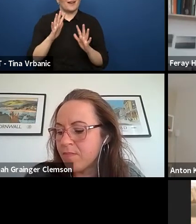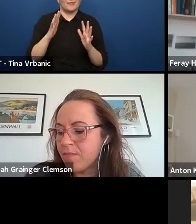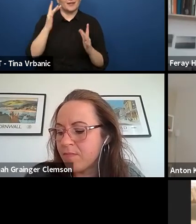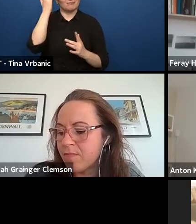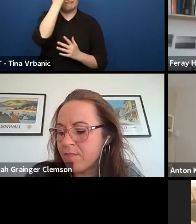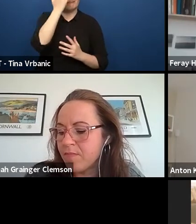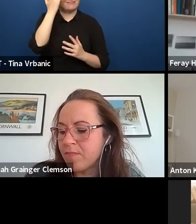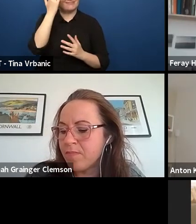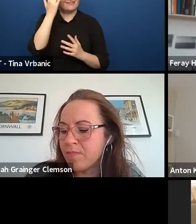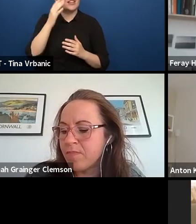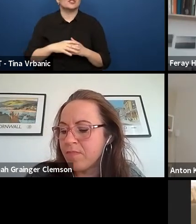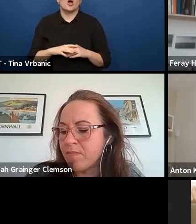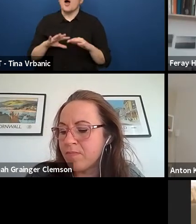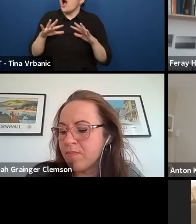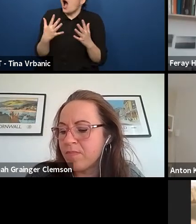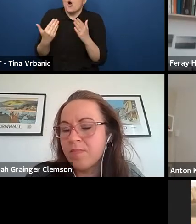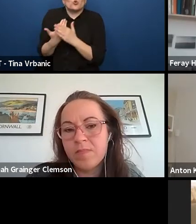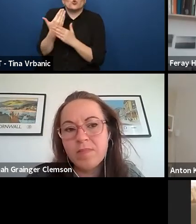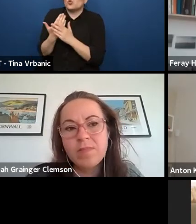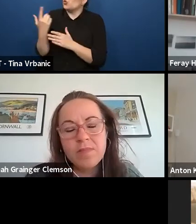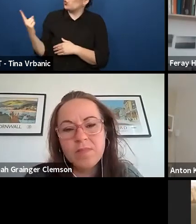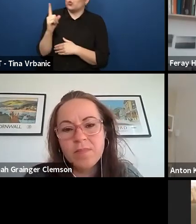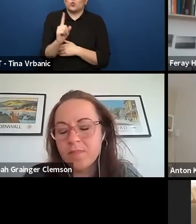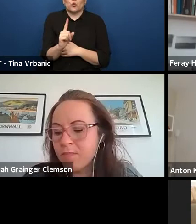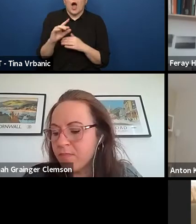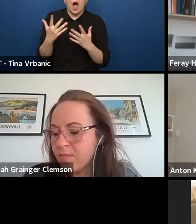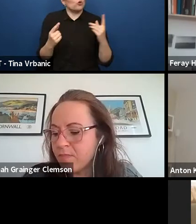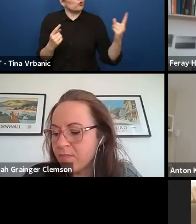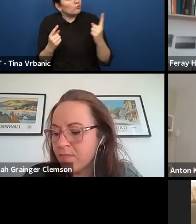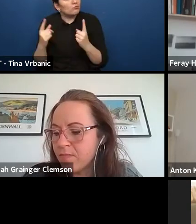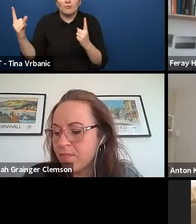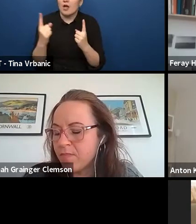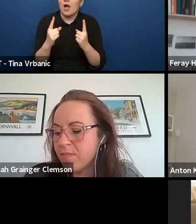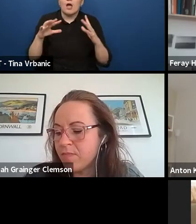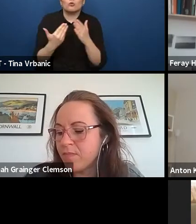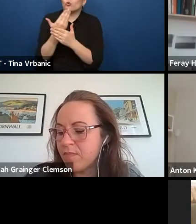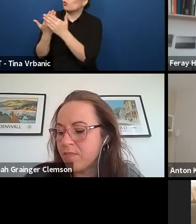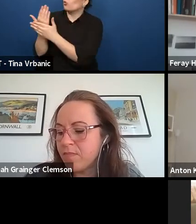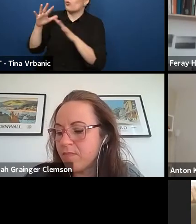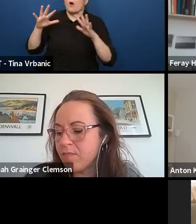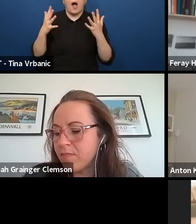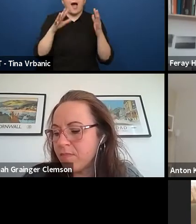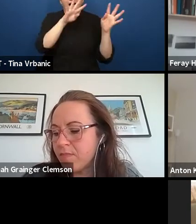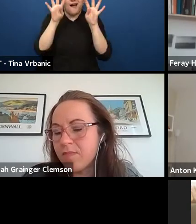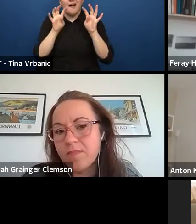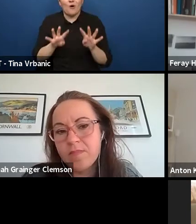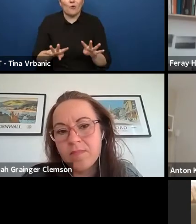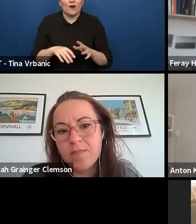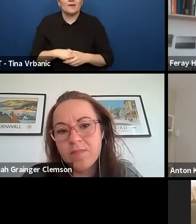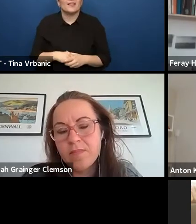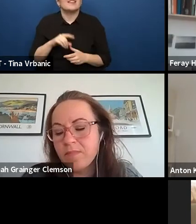And in my eyes, from my perspective, what makes a dialogue hard